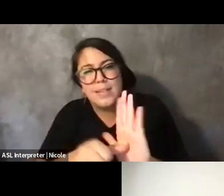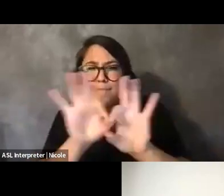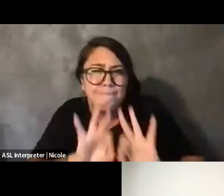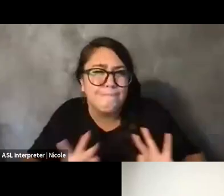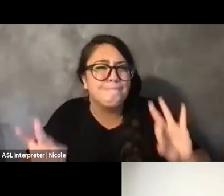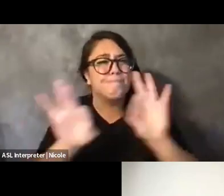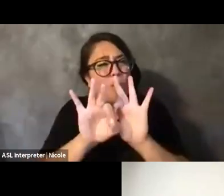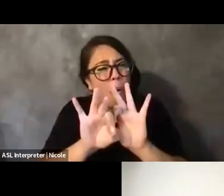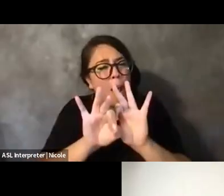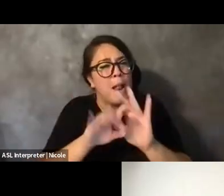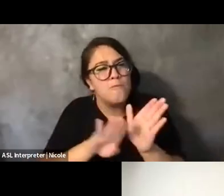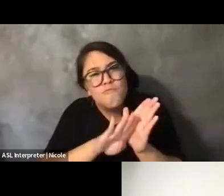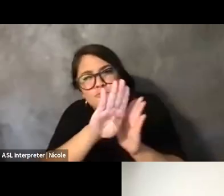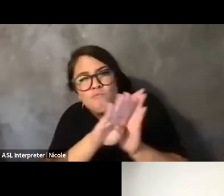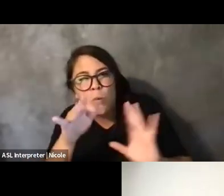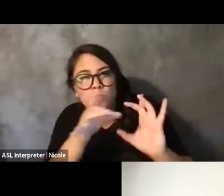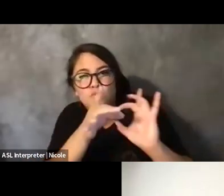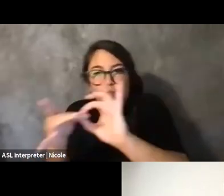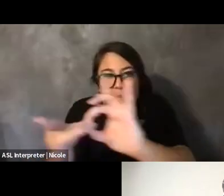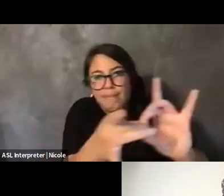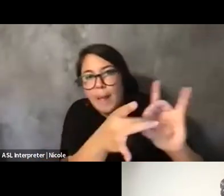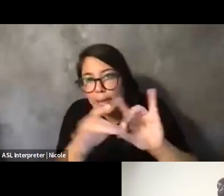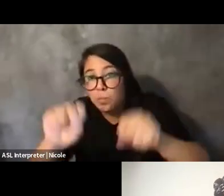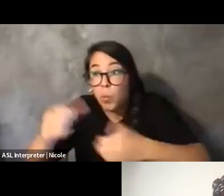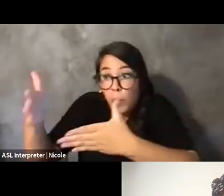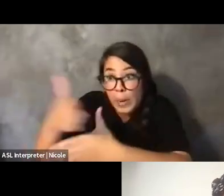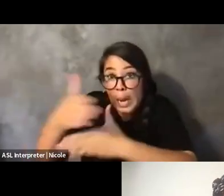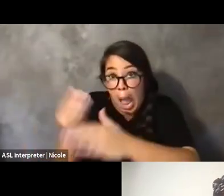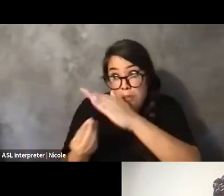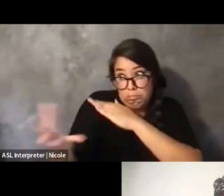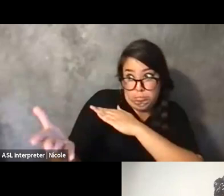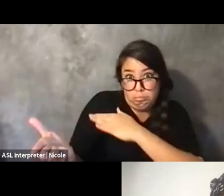so that we can share these, like, tips and tricks with each other.